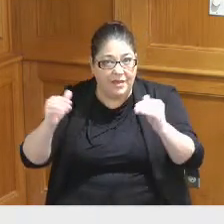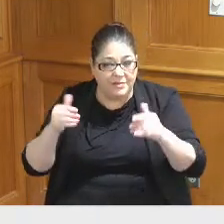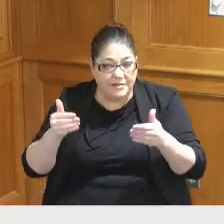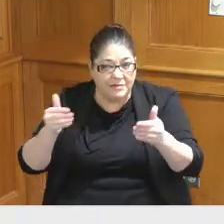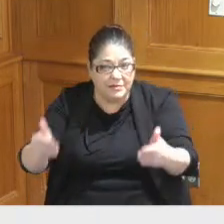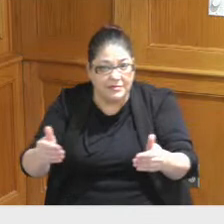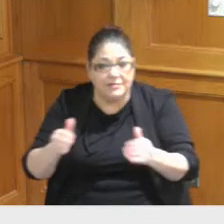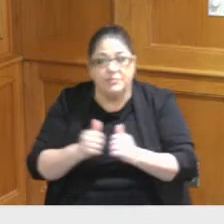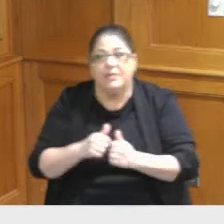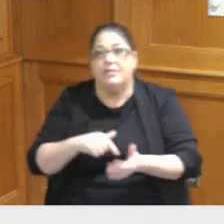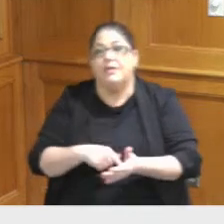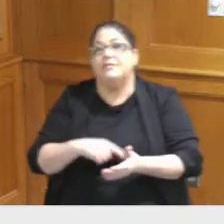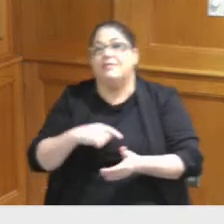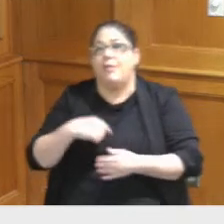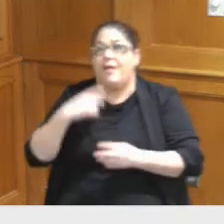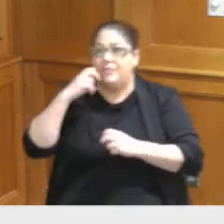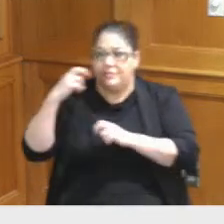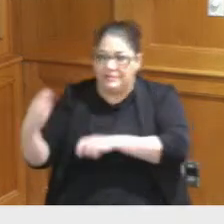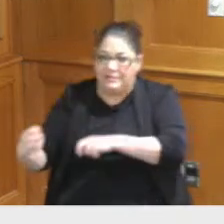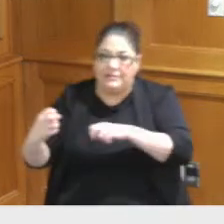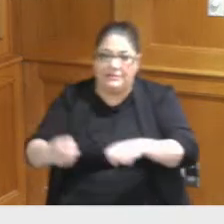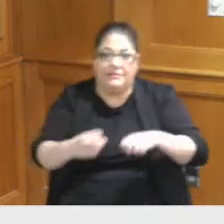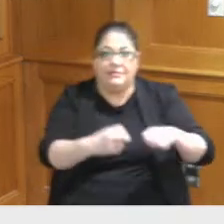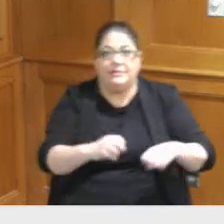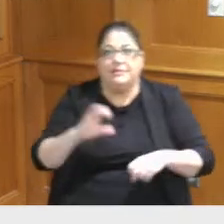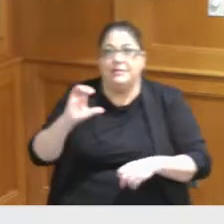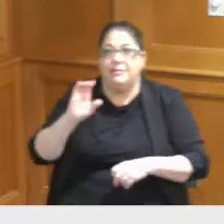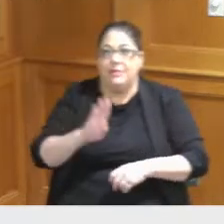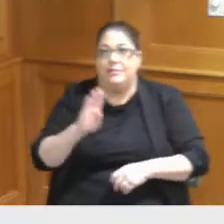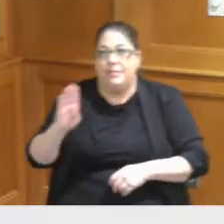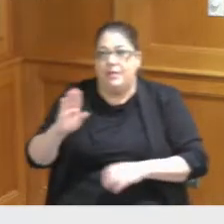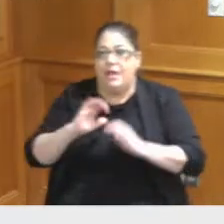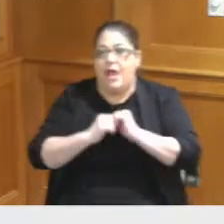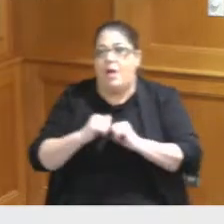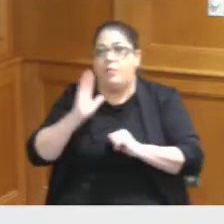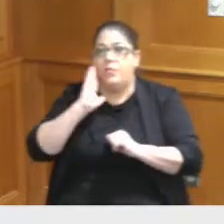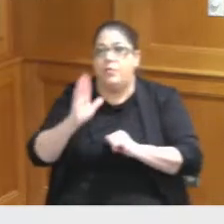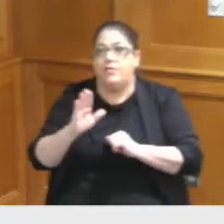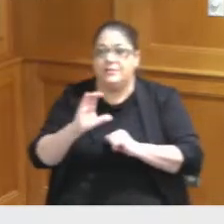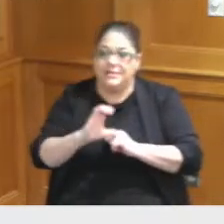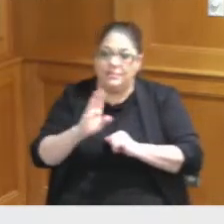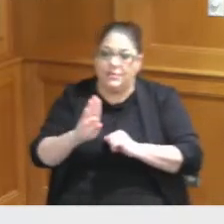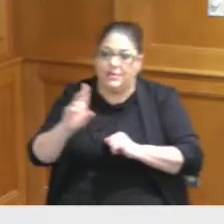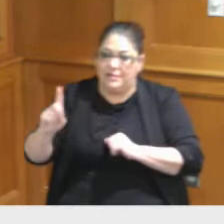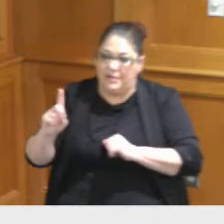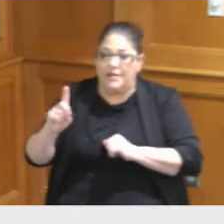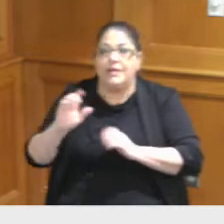with the city and and with the CVB how we would allocate those those residual proceeds Leslie